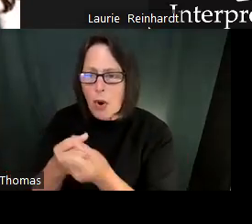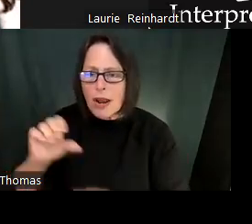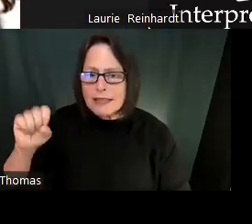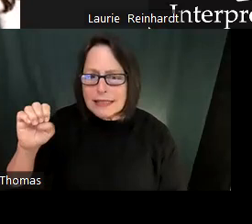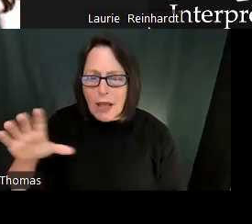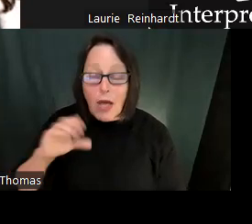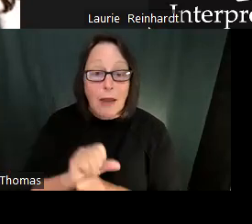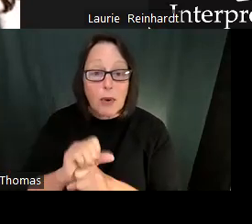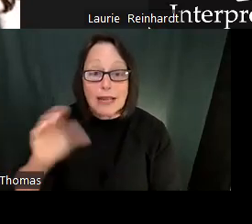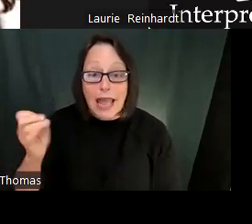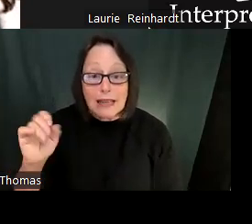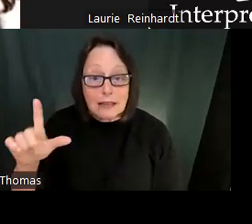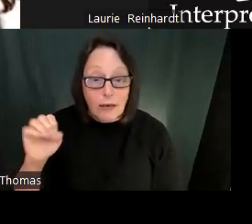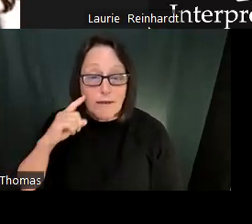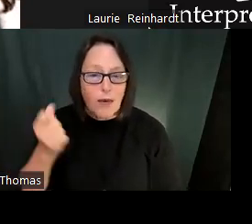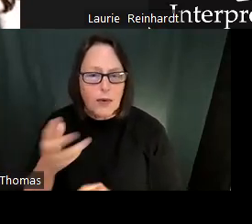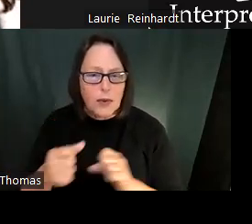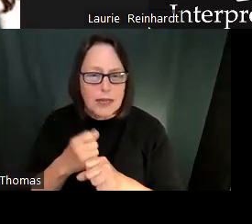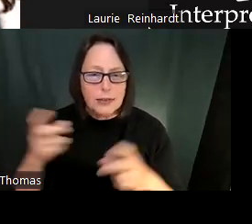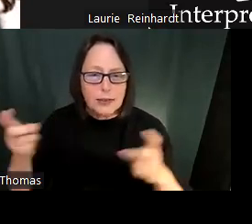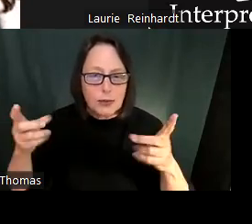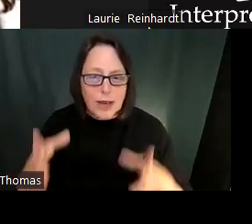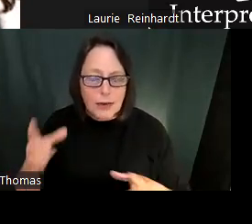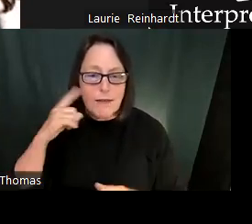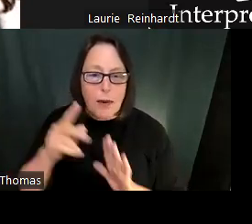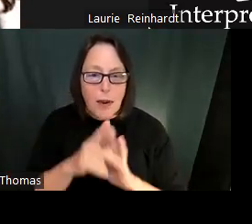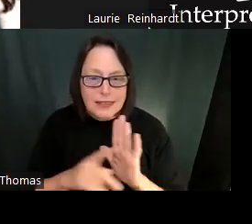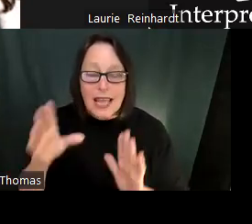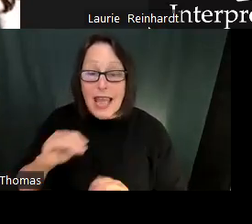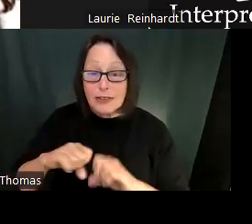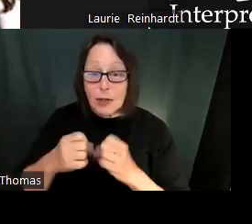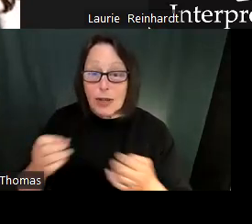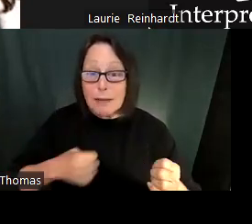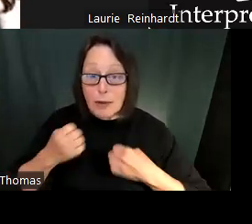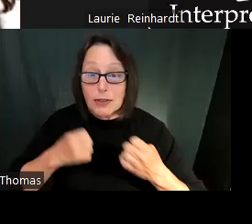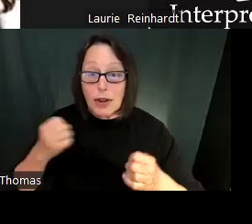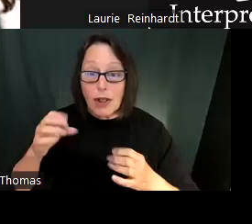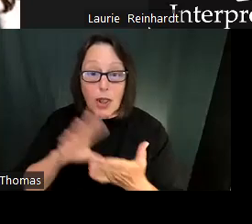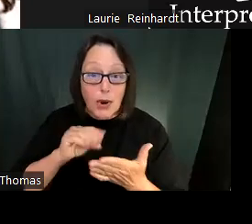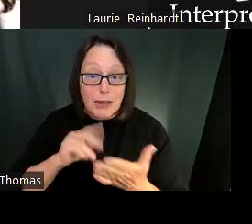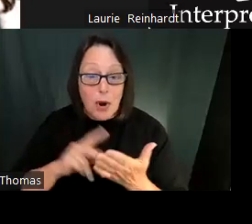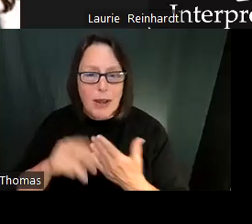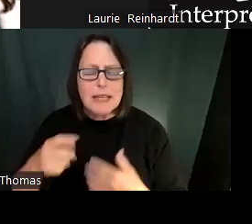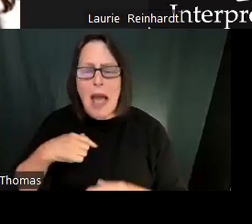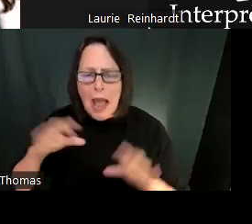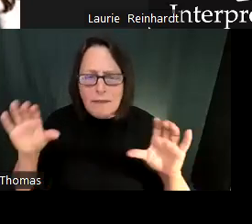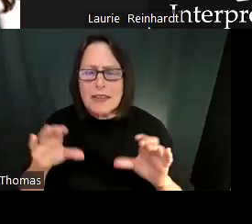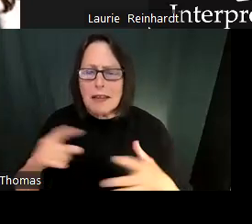So super excited to share. With you all, after my PhD I kind of went, it started working at AIR, doing a lot of state level work in district level work and supporting.